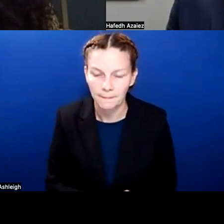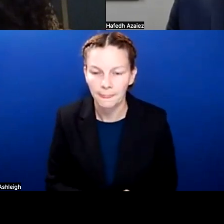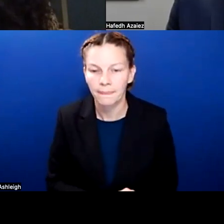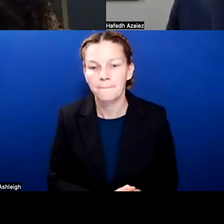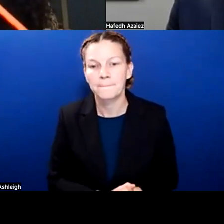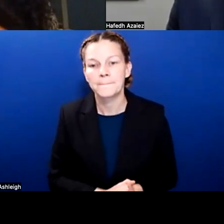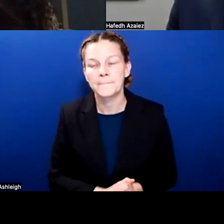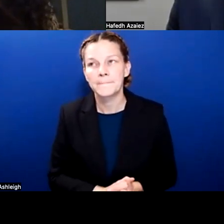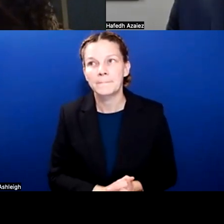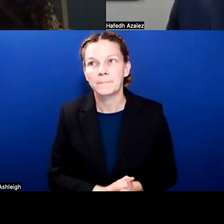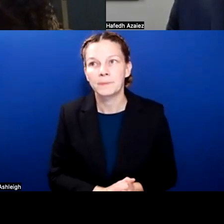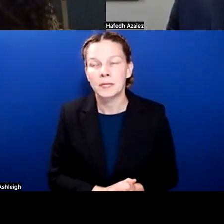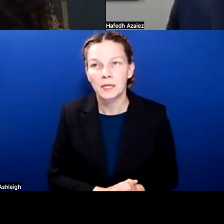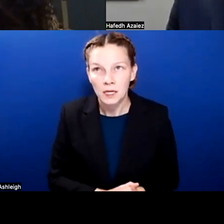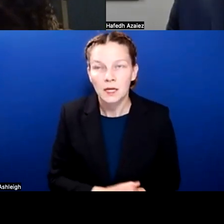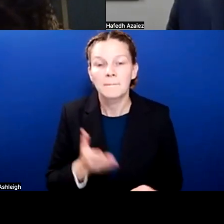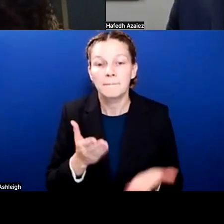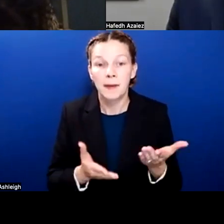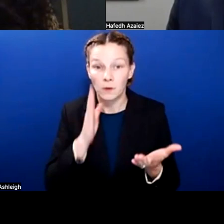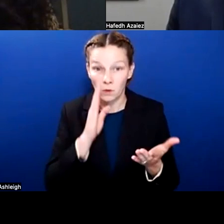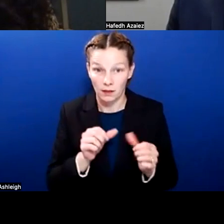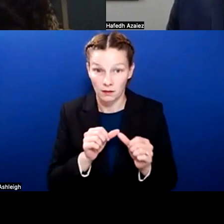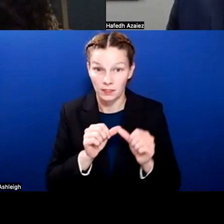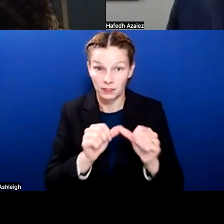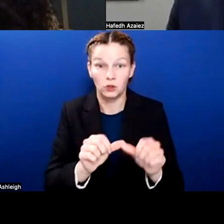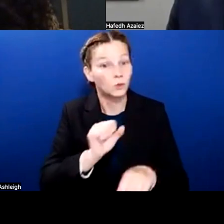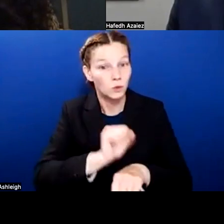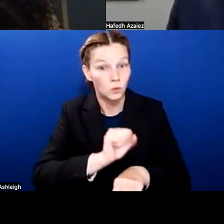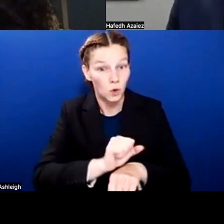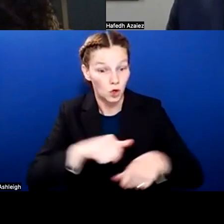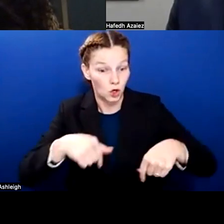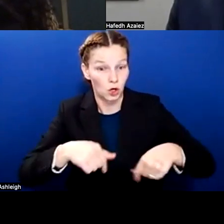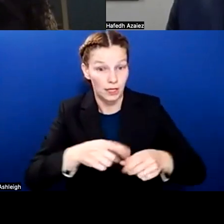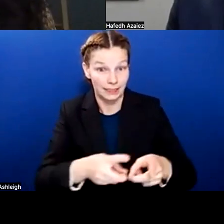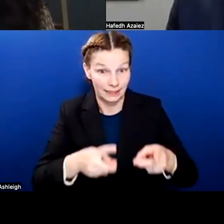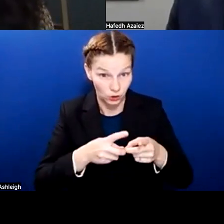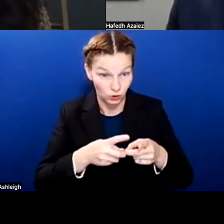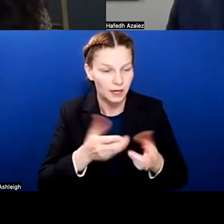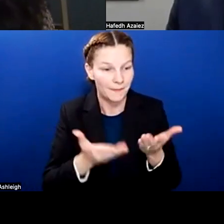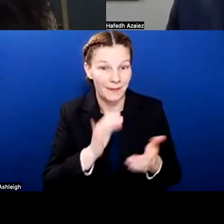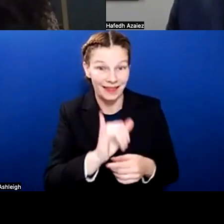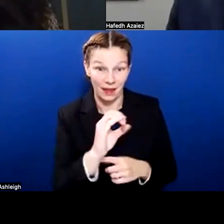While they might retain employment with the district, they may be end up in a different type position. And we call that process our surplus process.